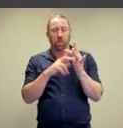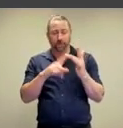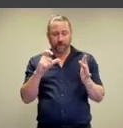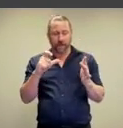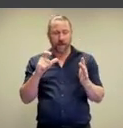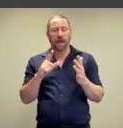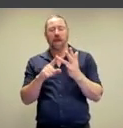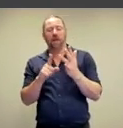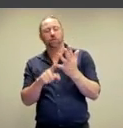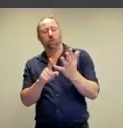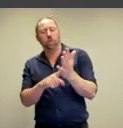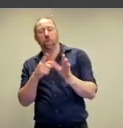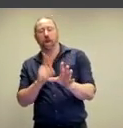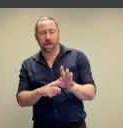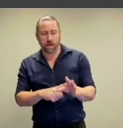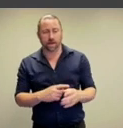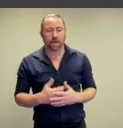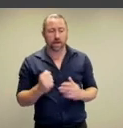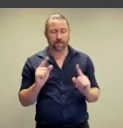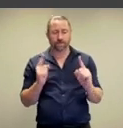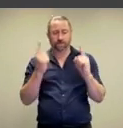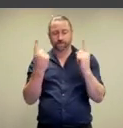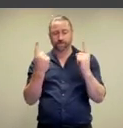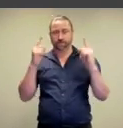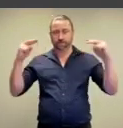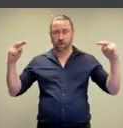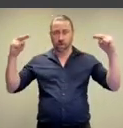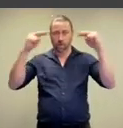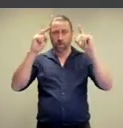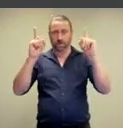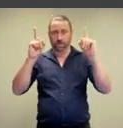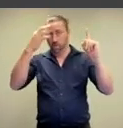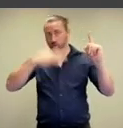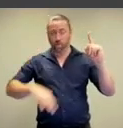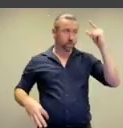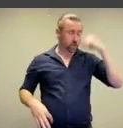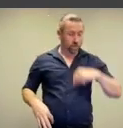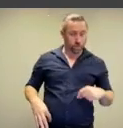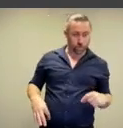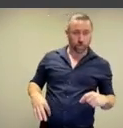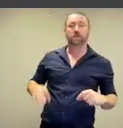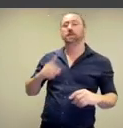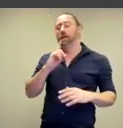Abramovic and Ulay standing mute and nude. facing one